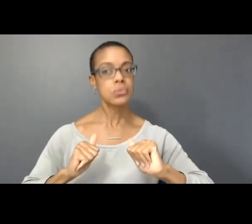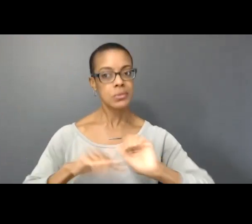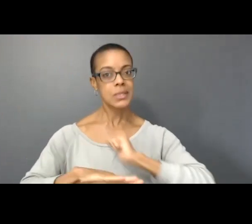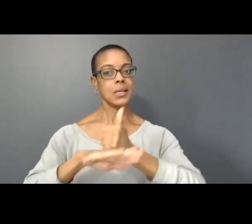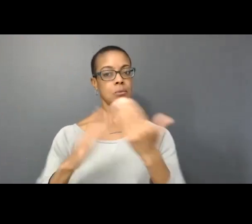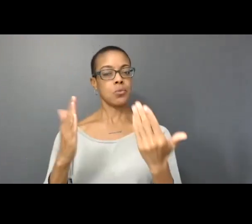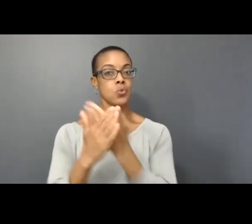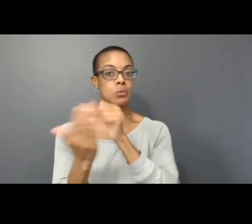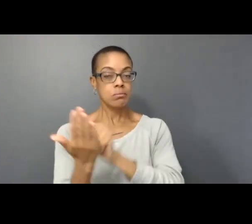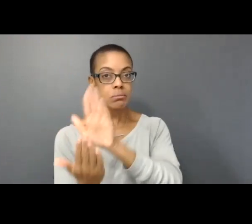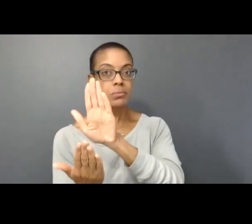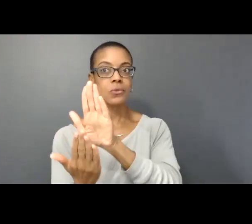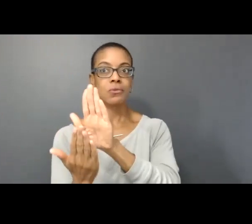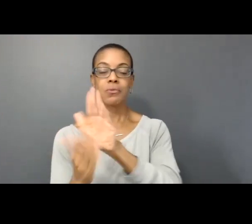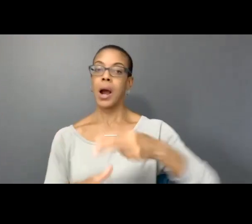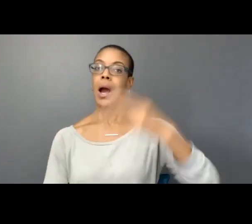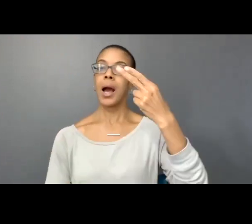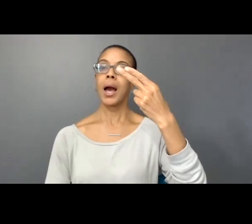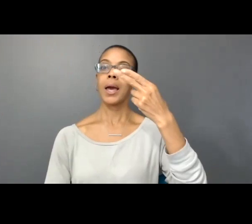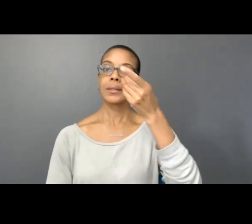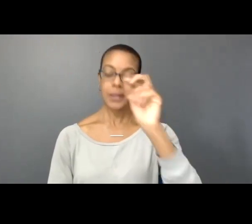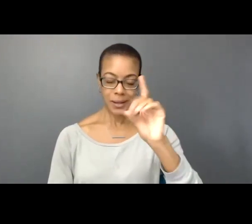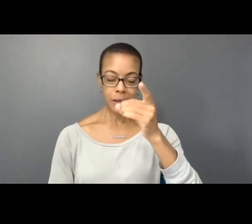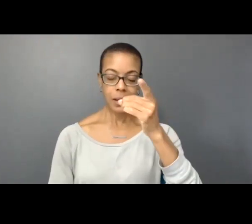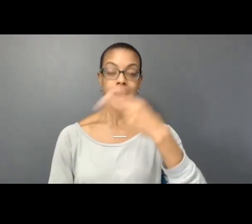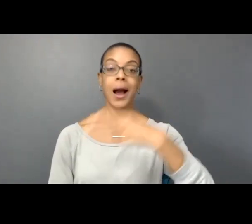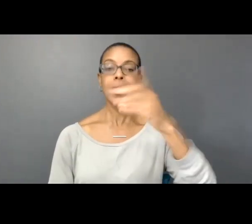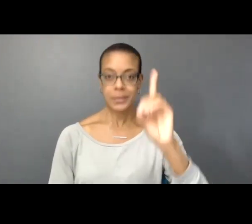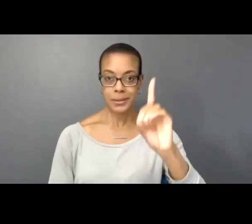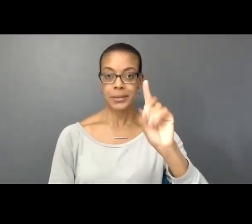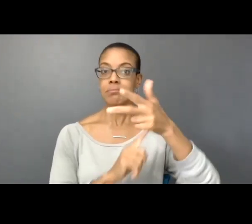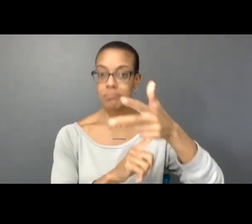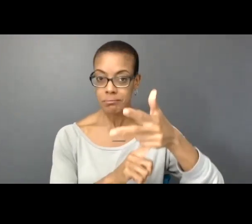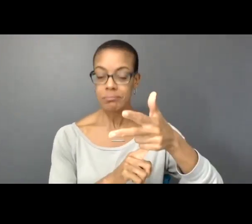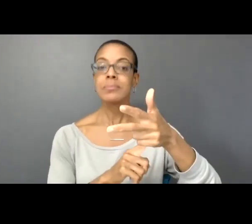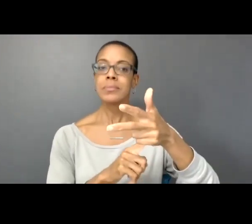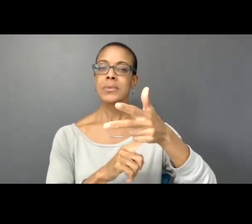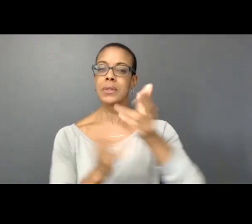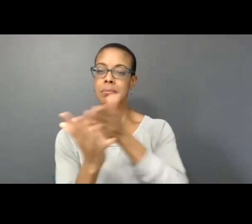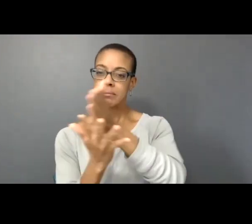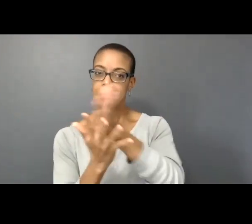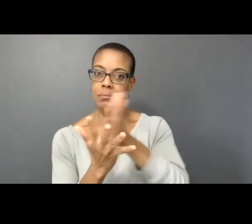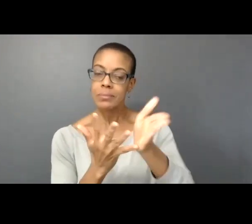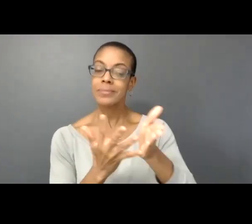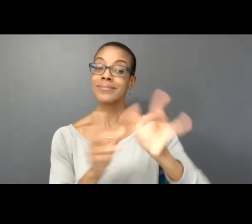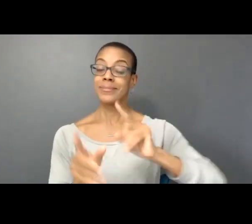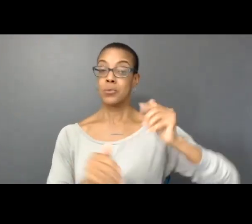high resolution camera feeds, live rendering, interactive components and their contextual relationship with traditional stage elements.